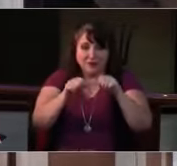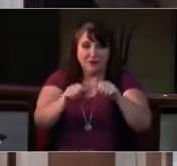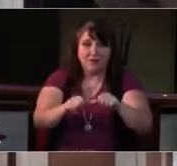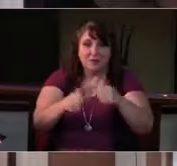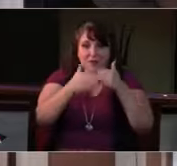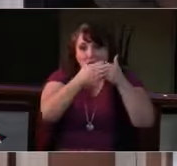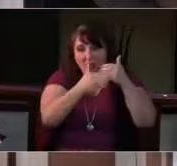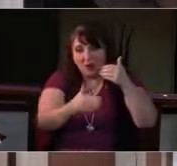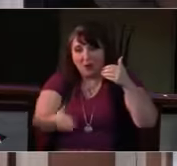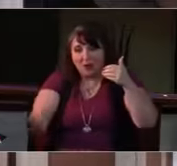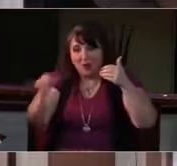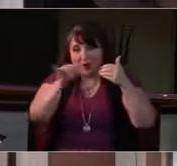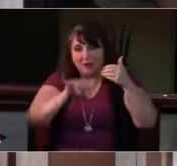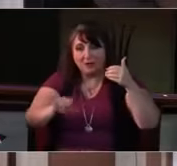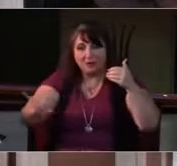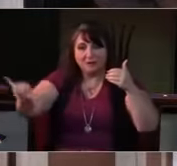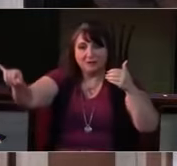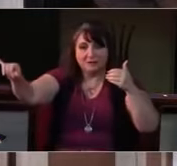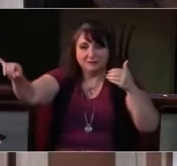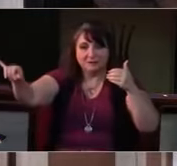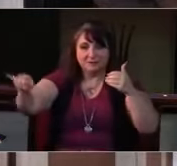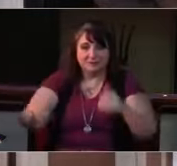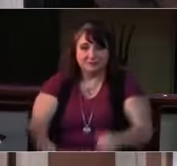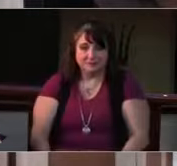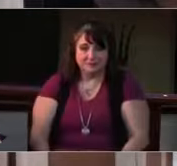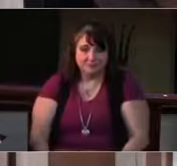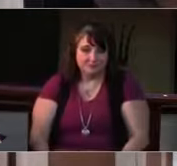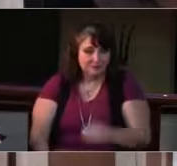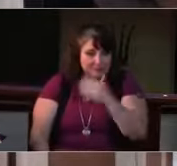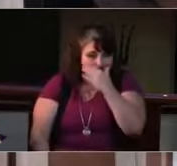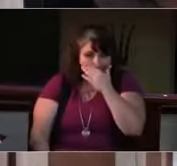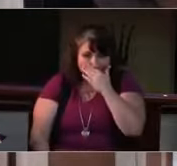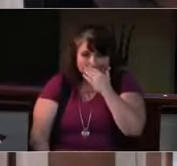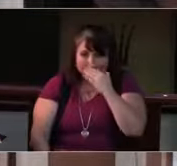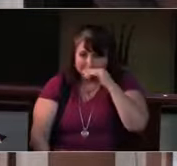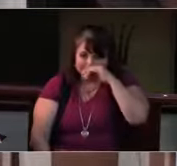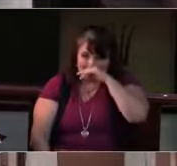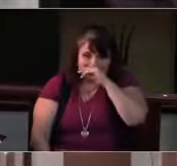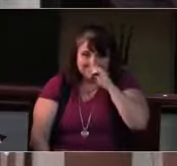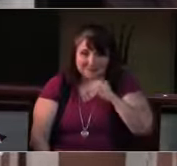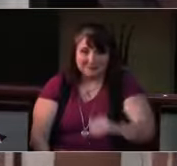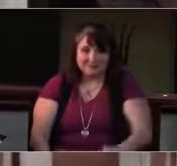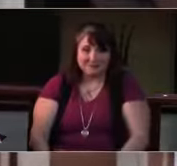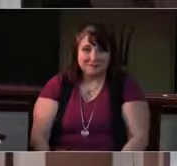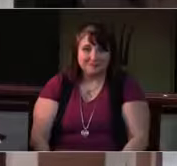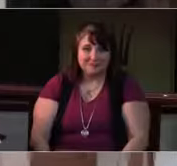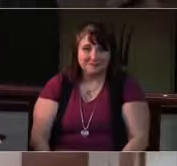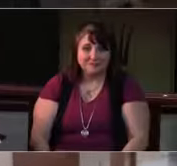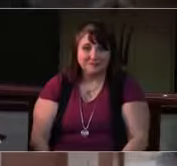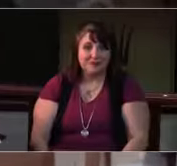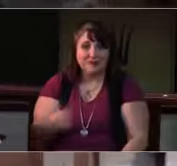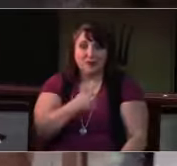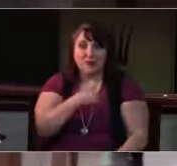Though the cloud from sight received him